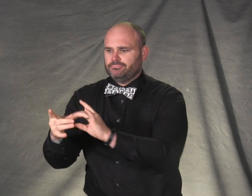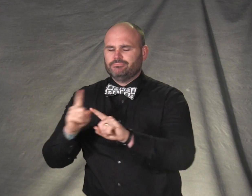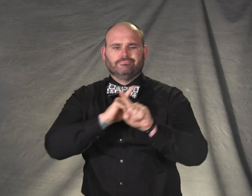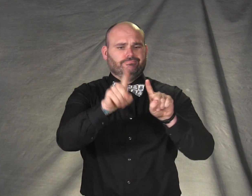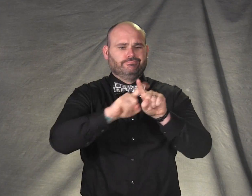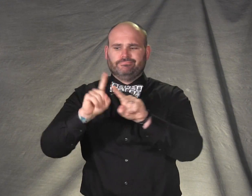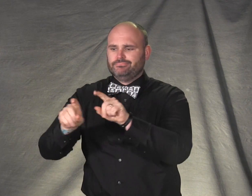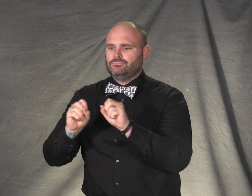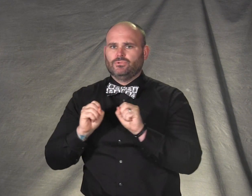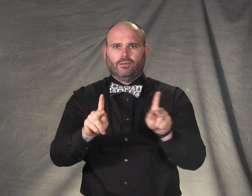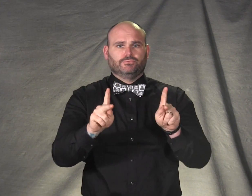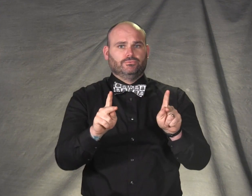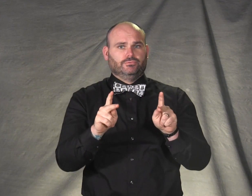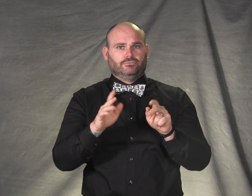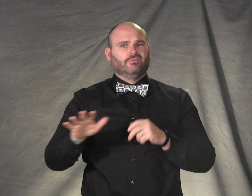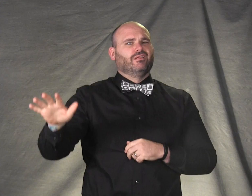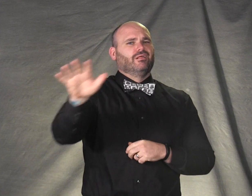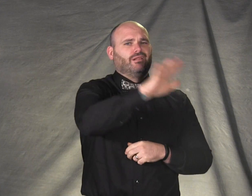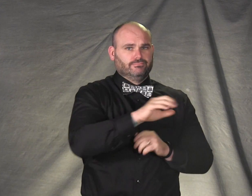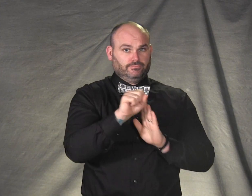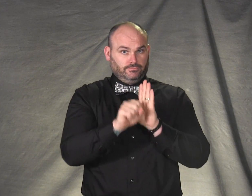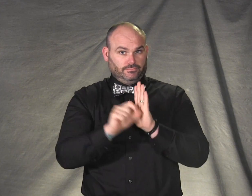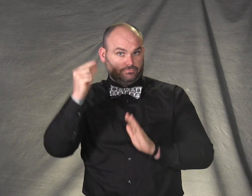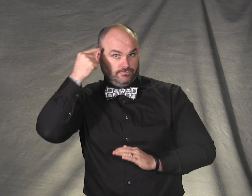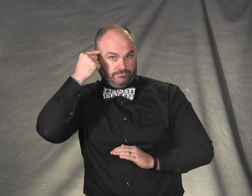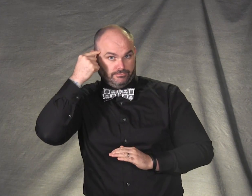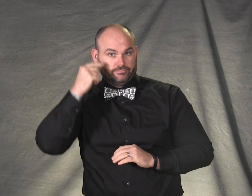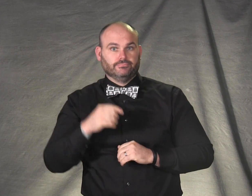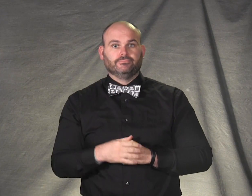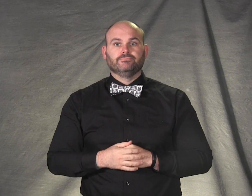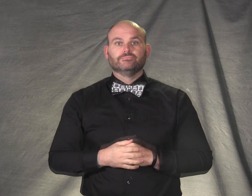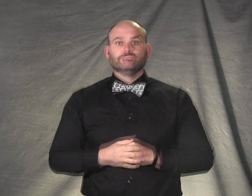to opportunities in state government.